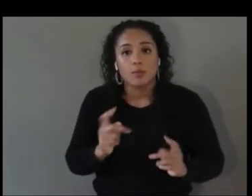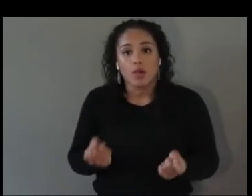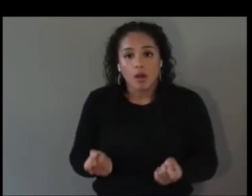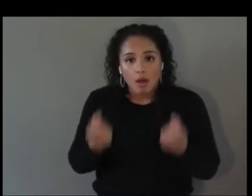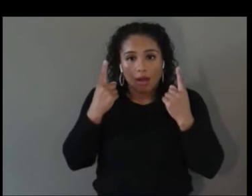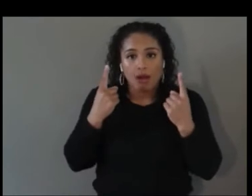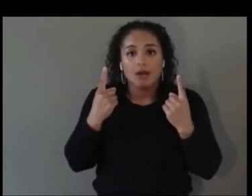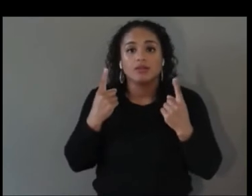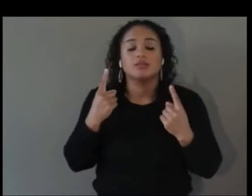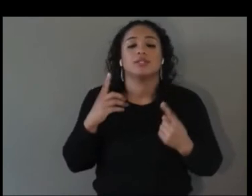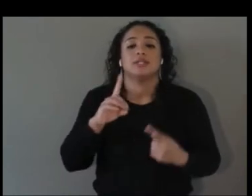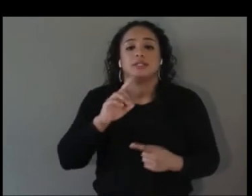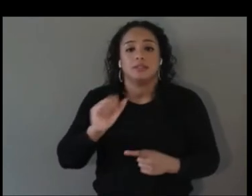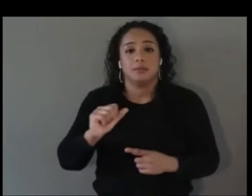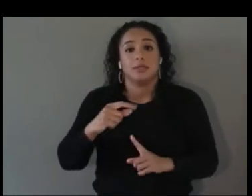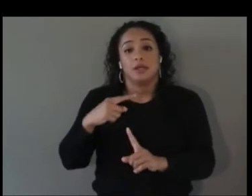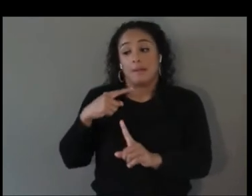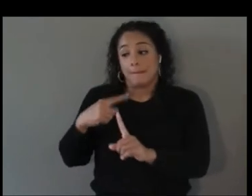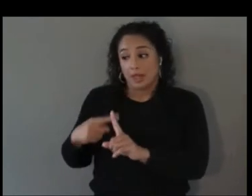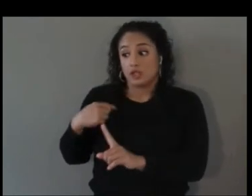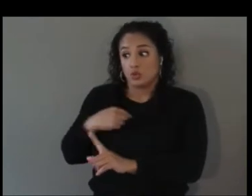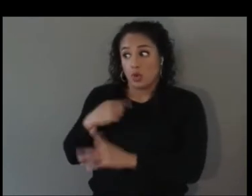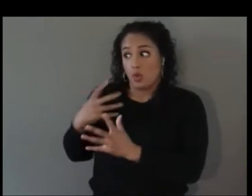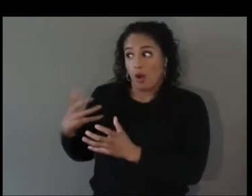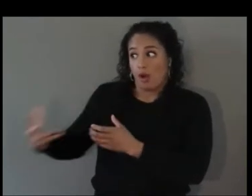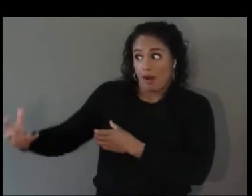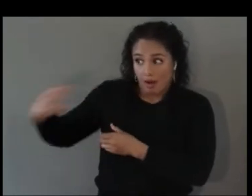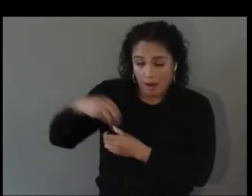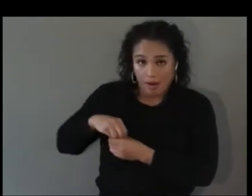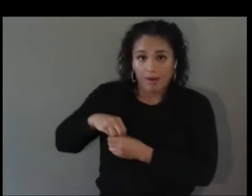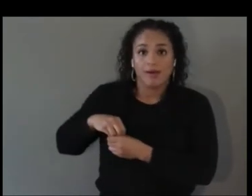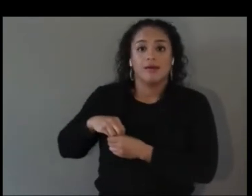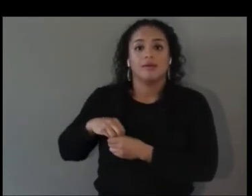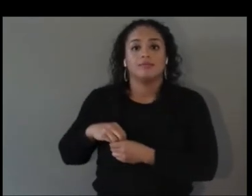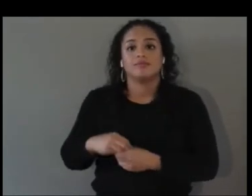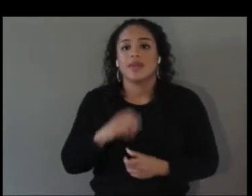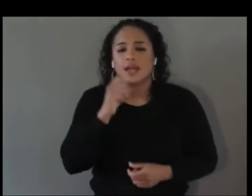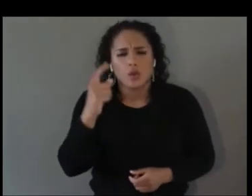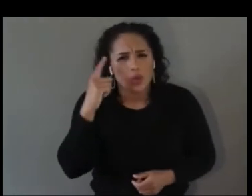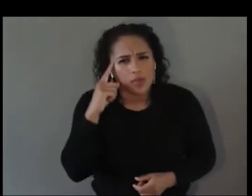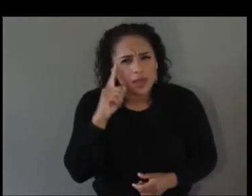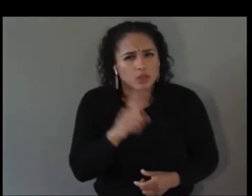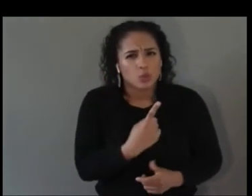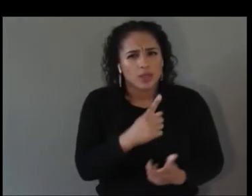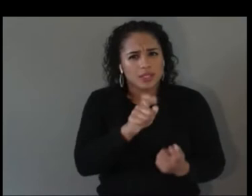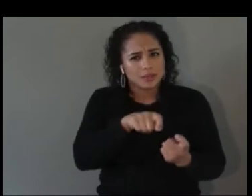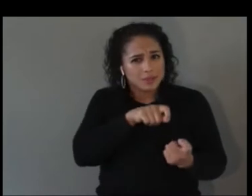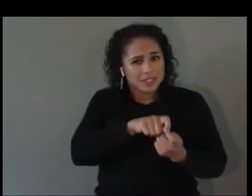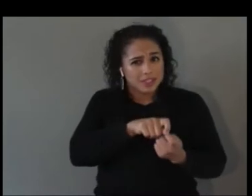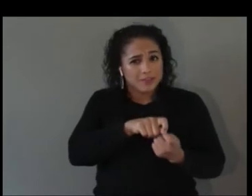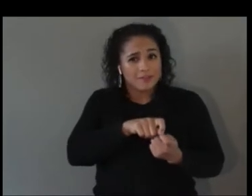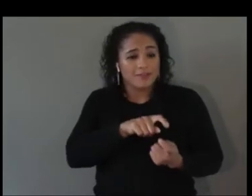I also don't think there will be this one specific to the XR world, not my strong point, so I hope